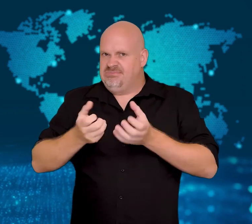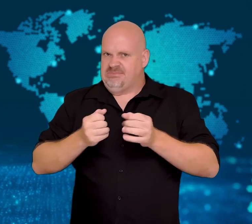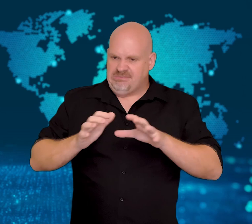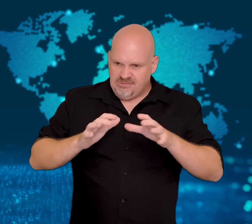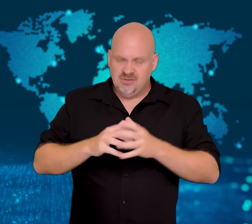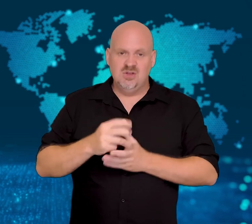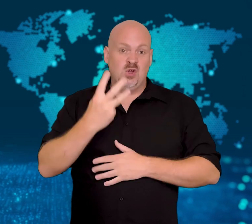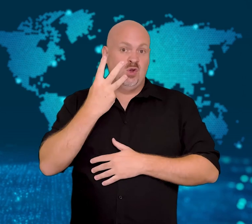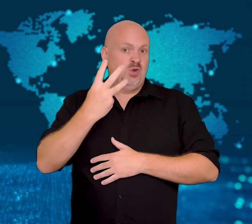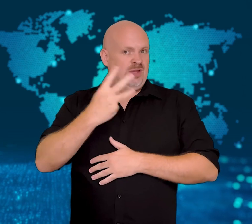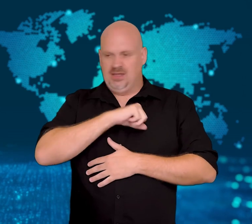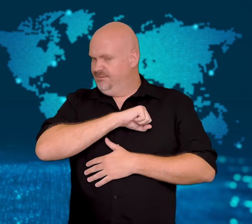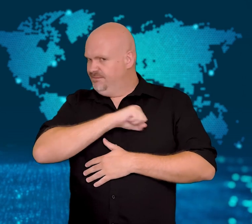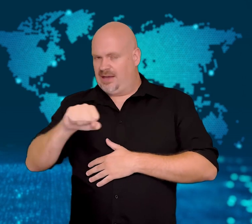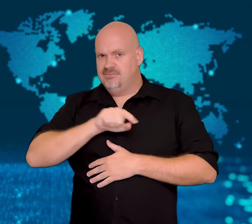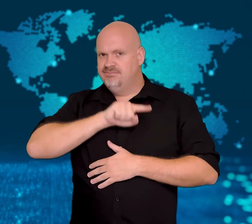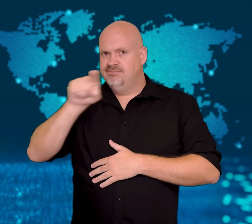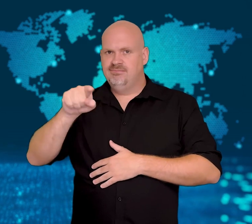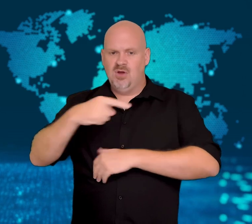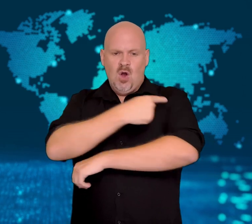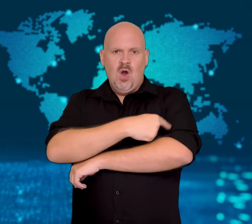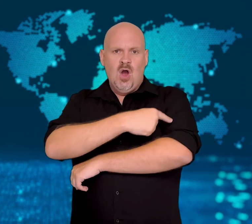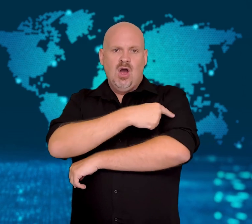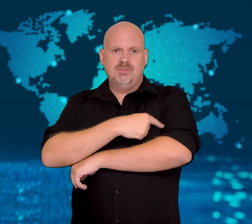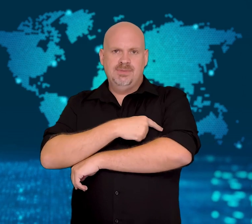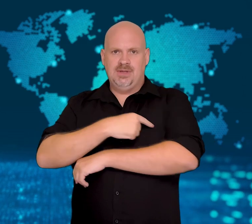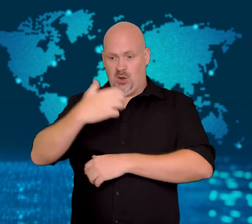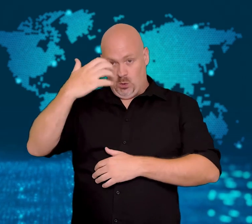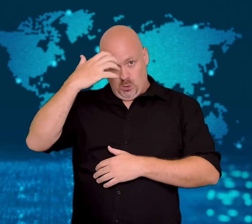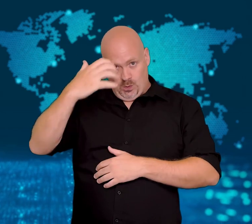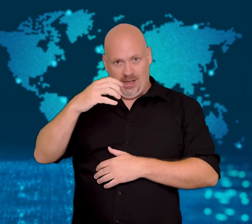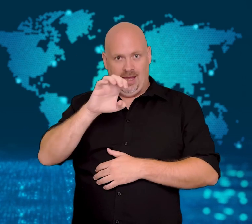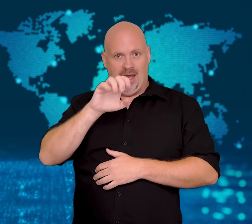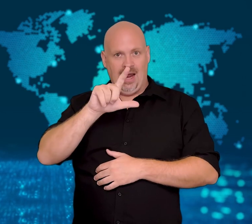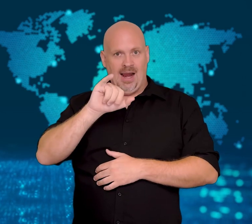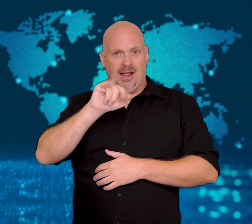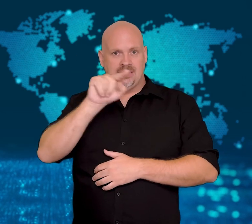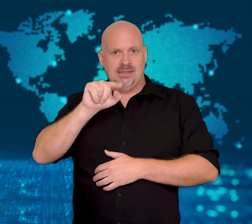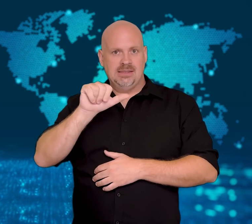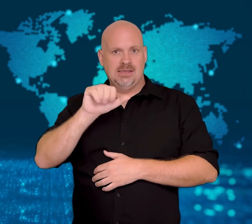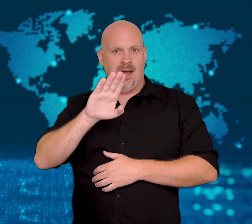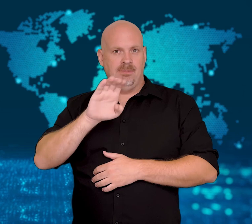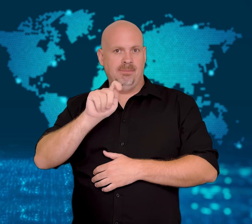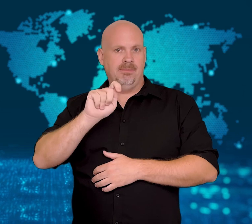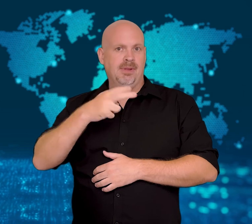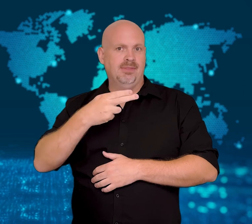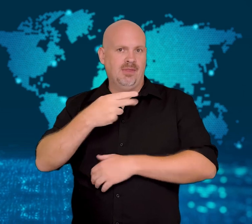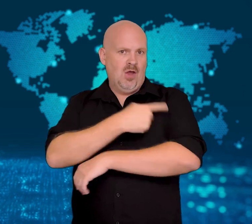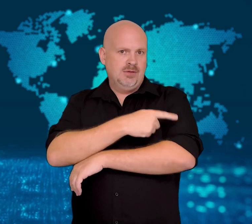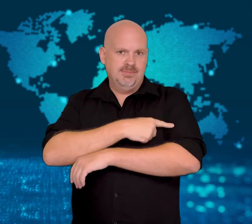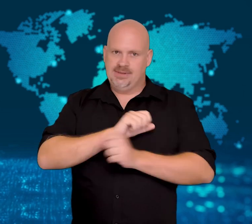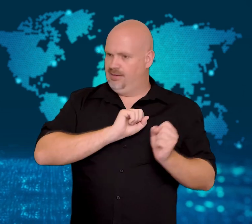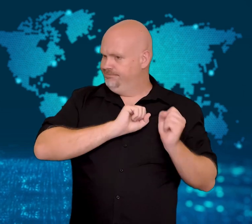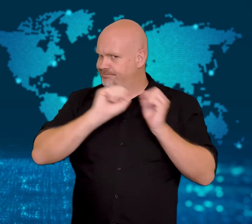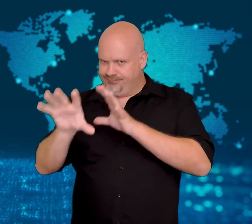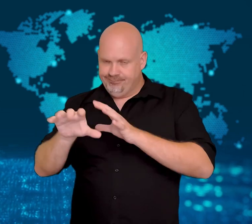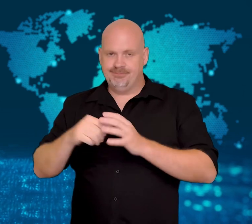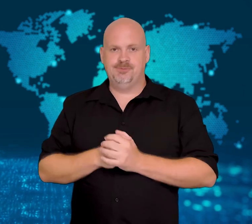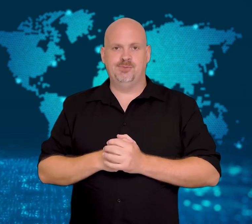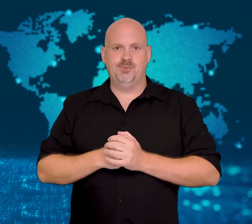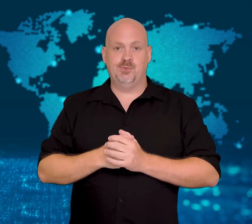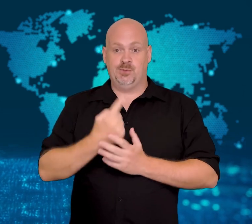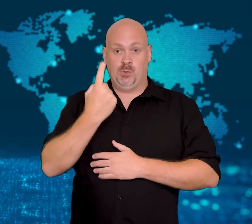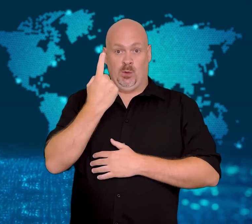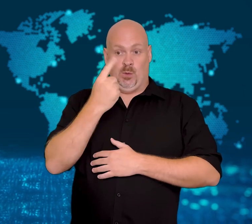In all, five people were injured, and three were rushed